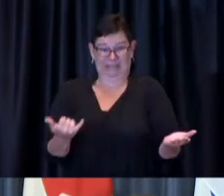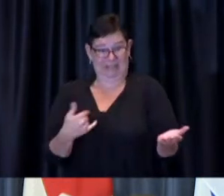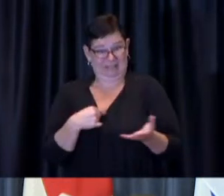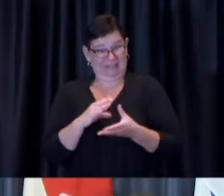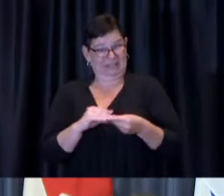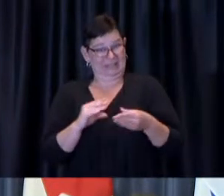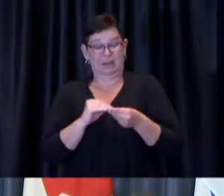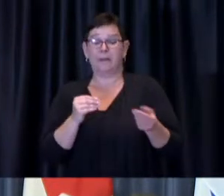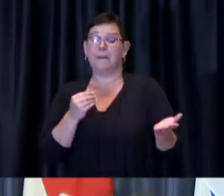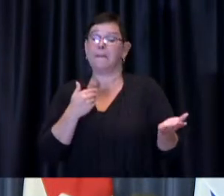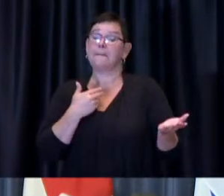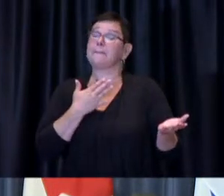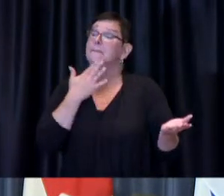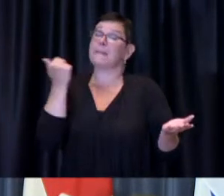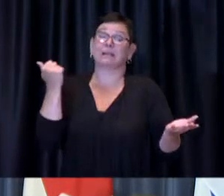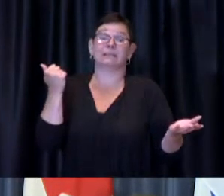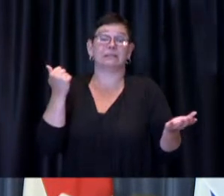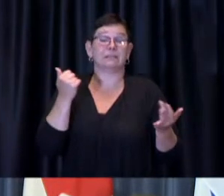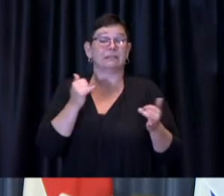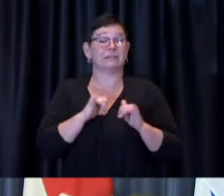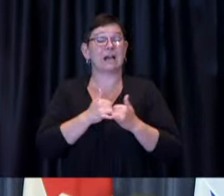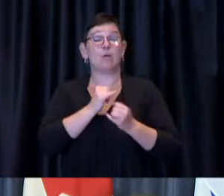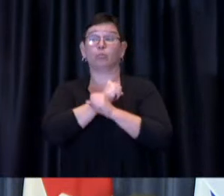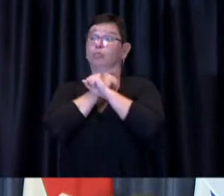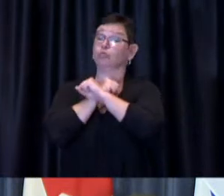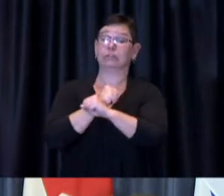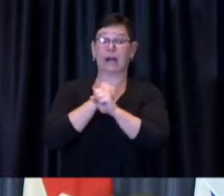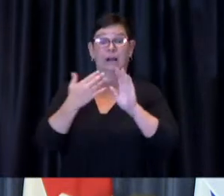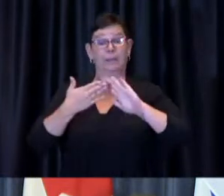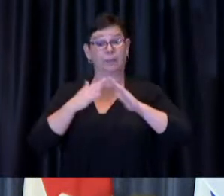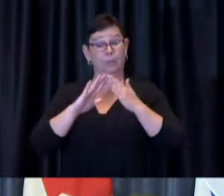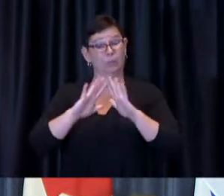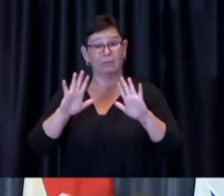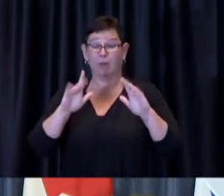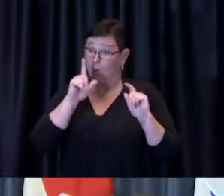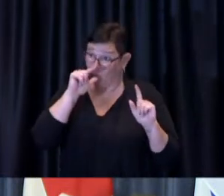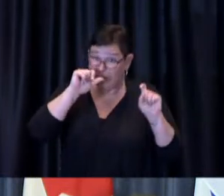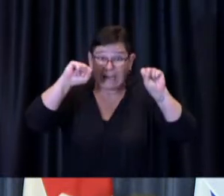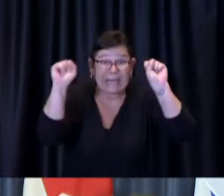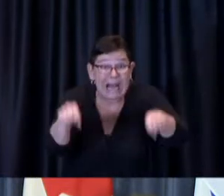our community is for all of us who are eligible to receive vaccine right now to get vaccinated